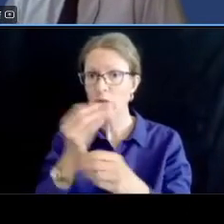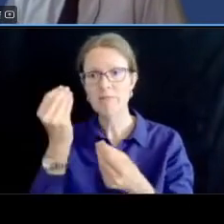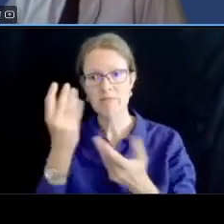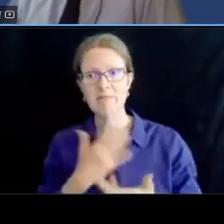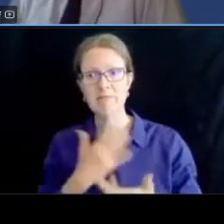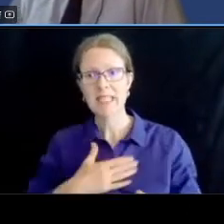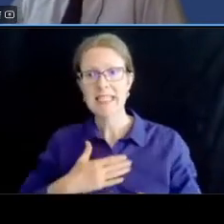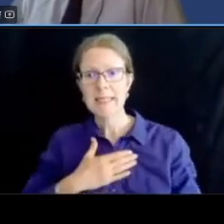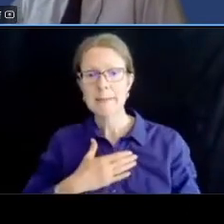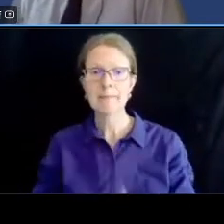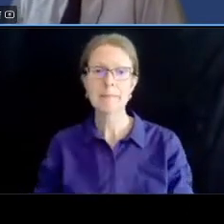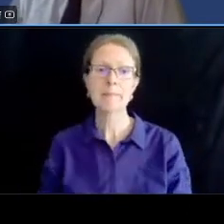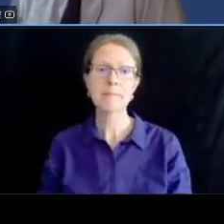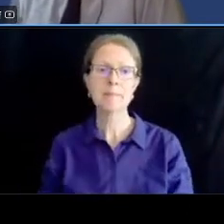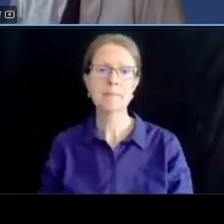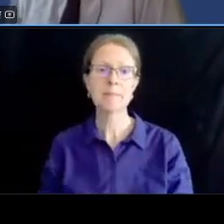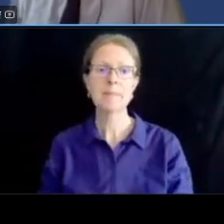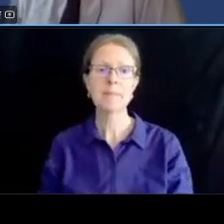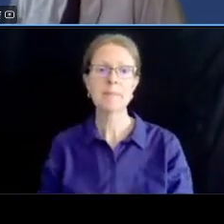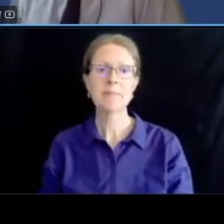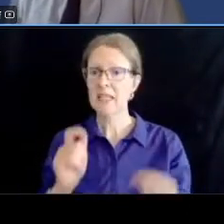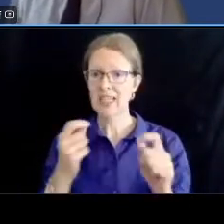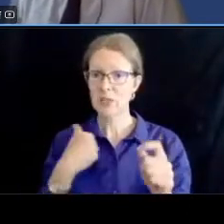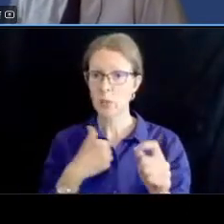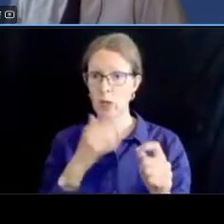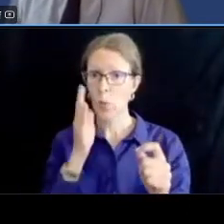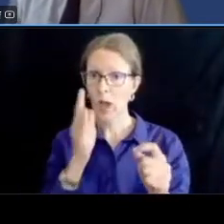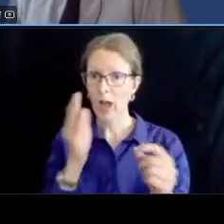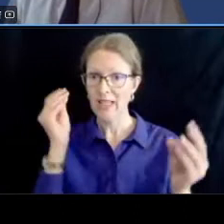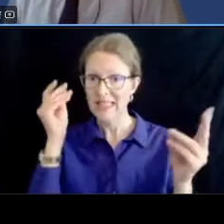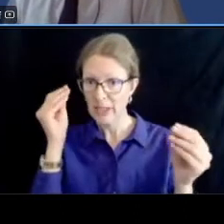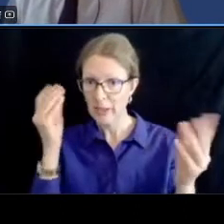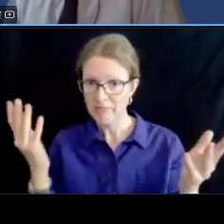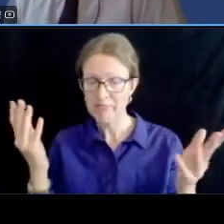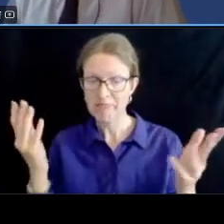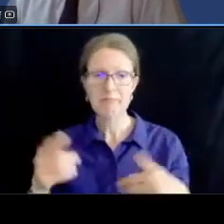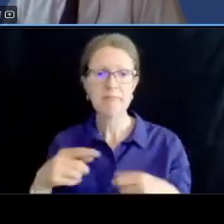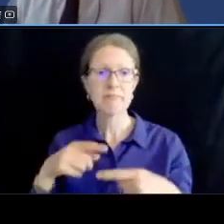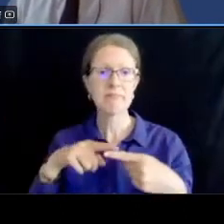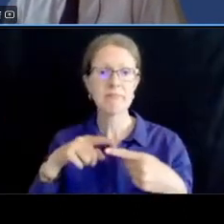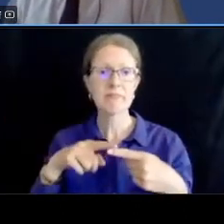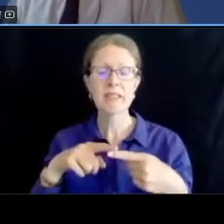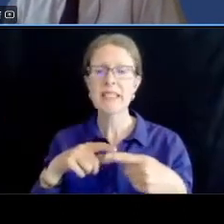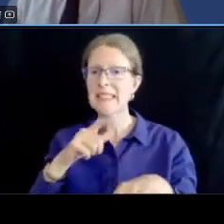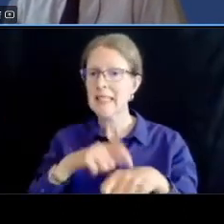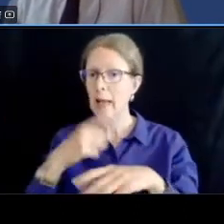changes that we will consider include time of day usage to block faces changes in the